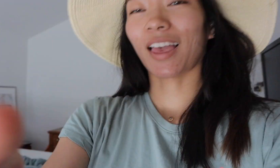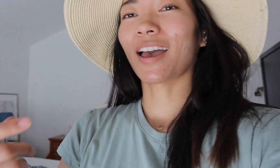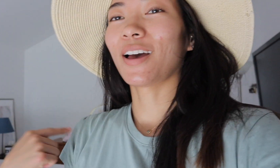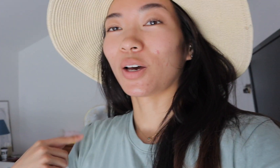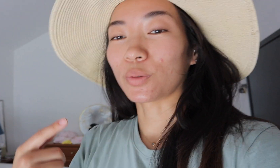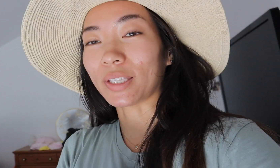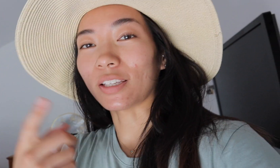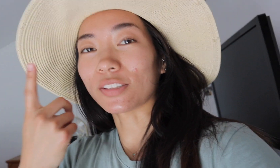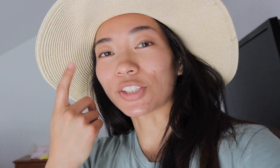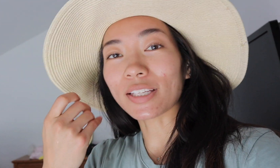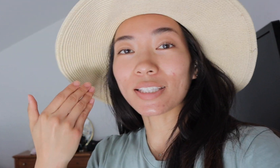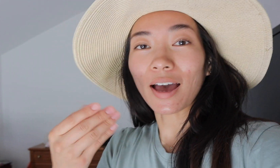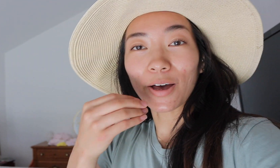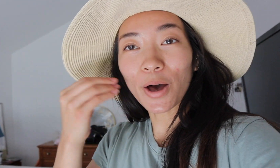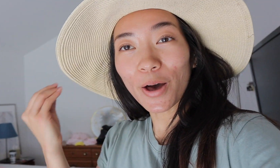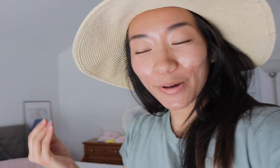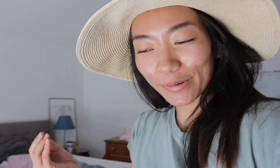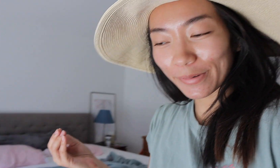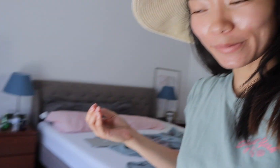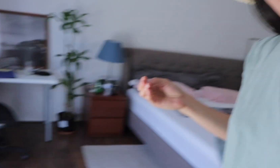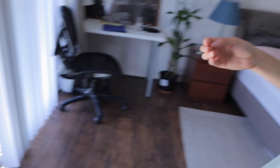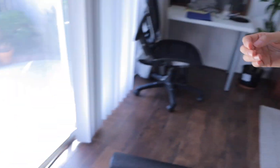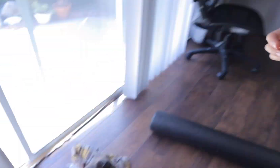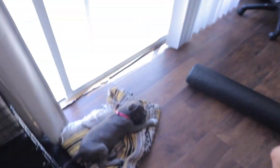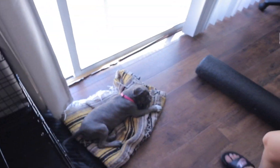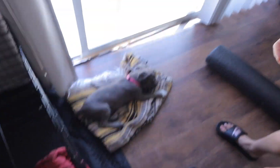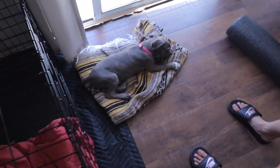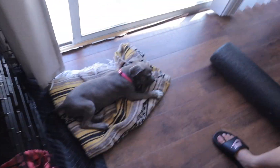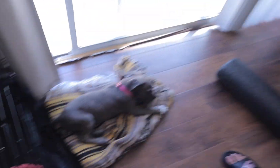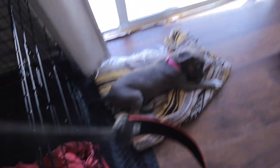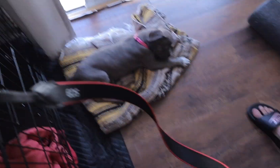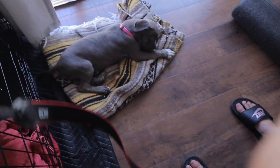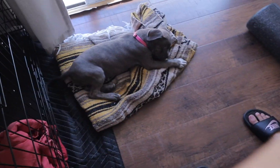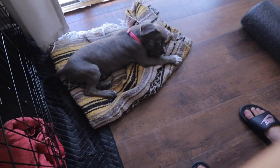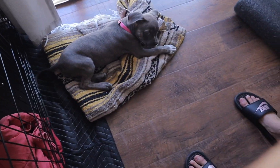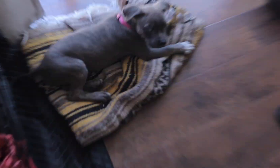we just got home E: right baby?